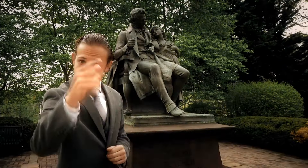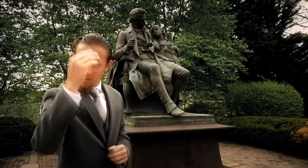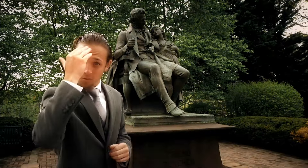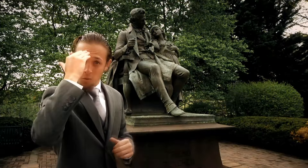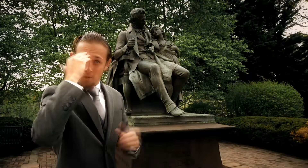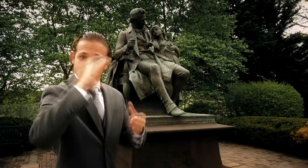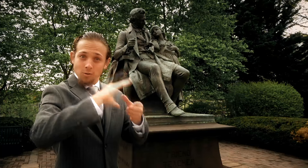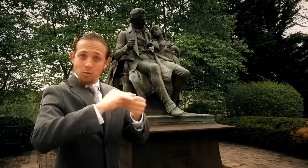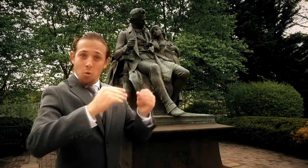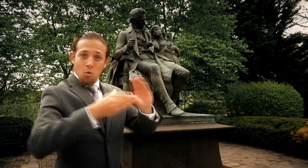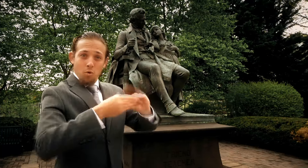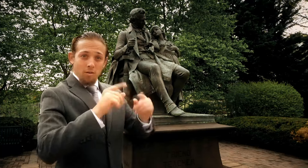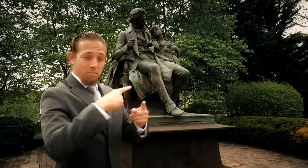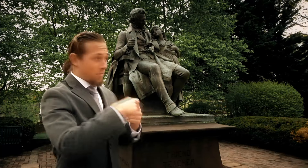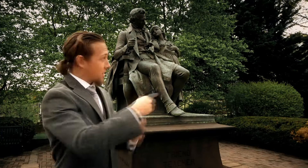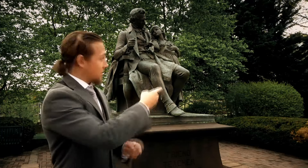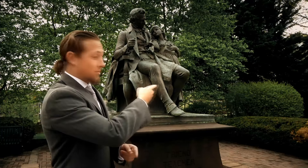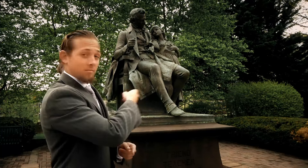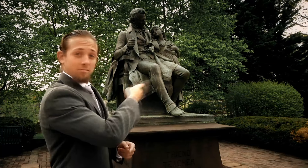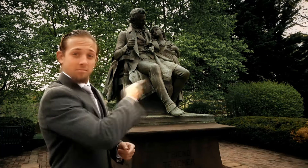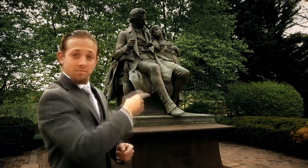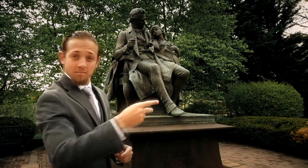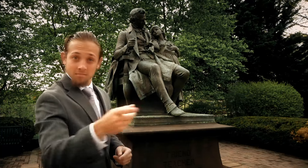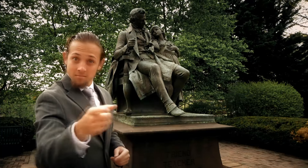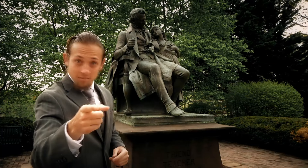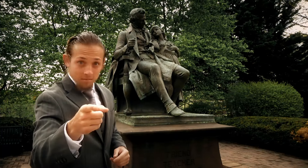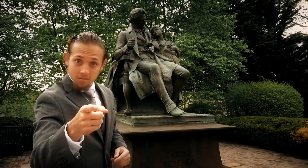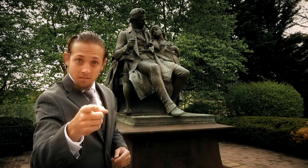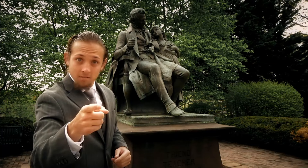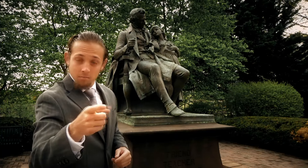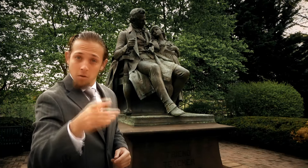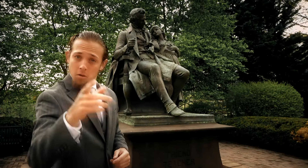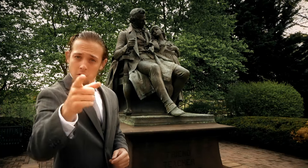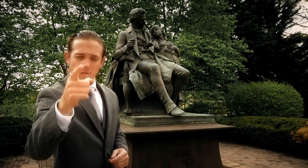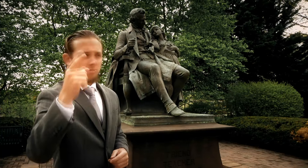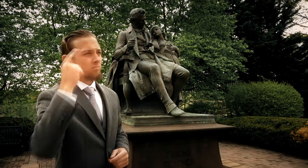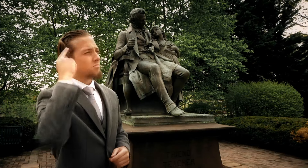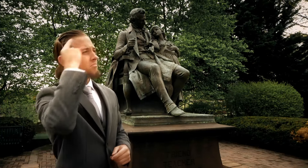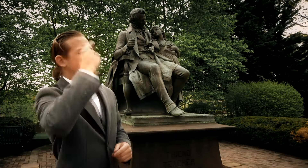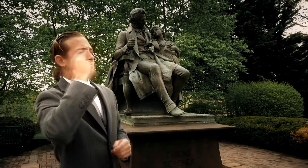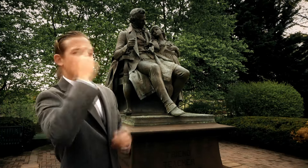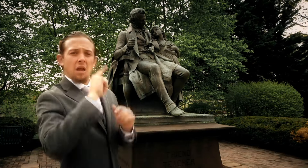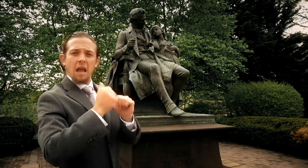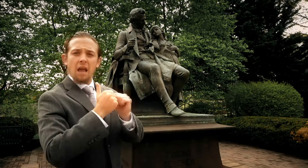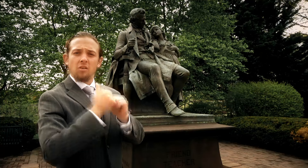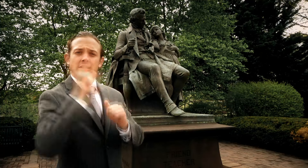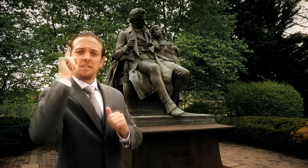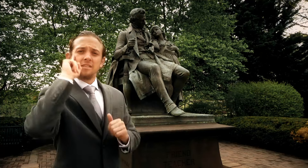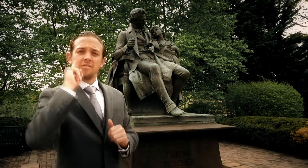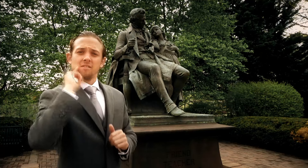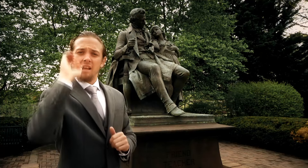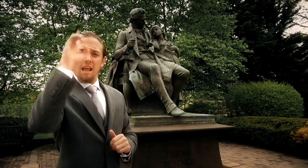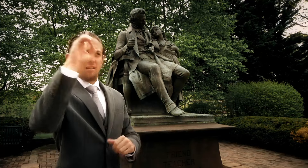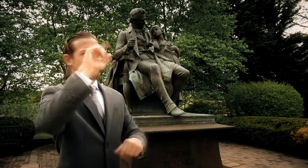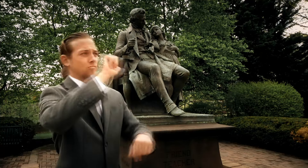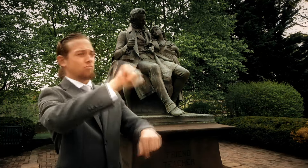Do you know the story of the two figures portrayed in this sculpture? Have you ever wondered how Deaf schools in America